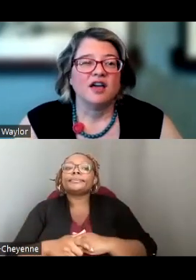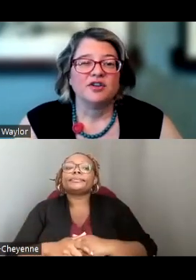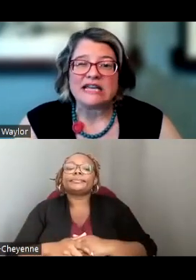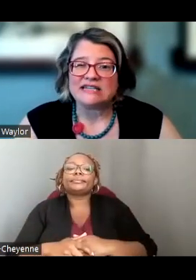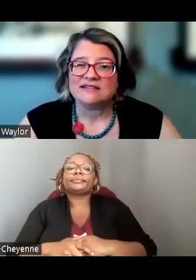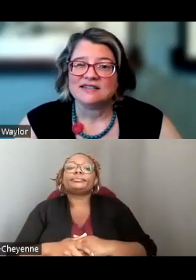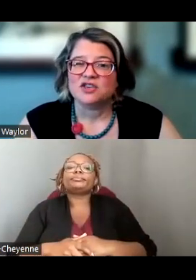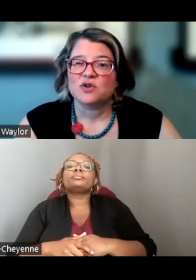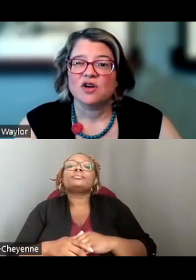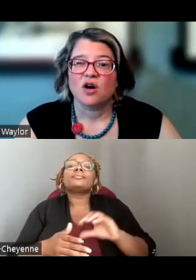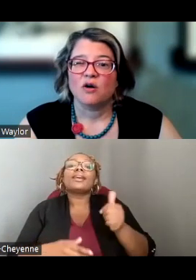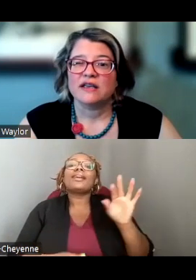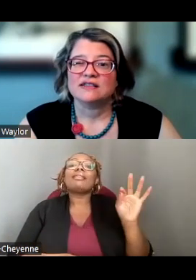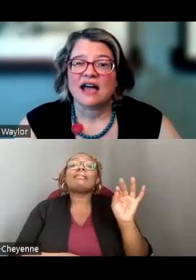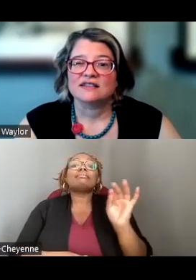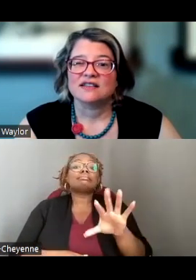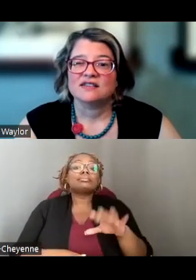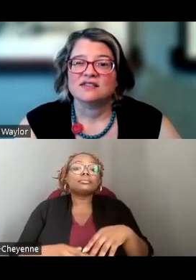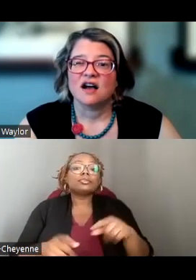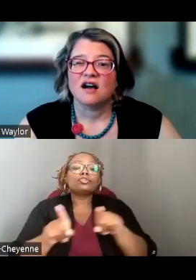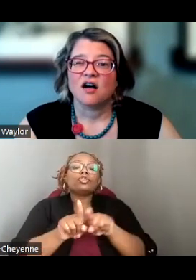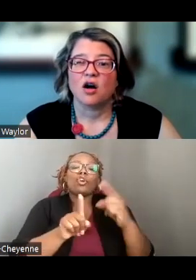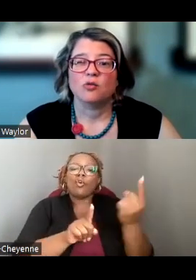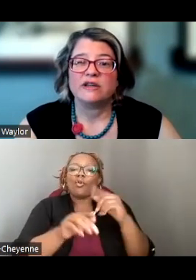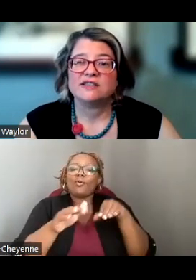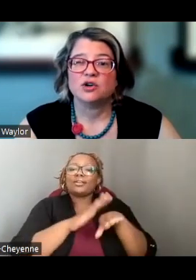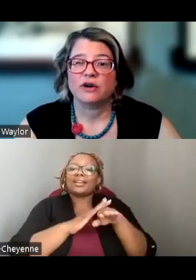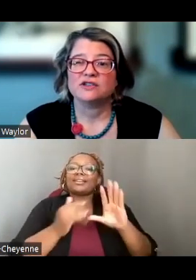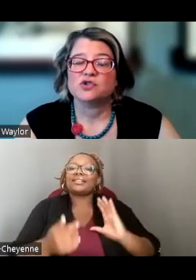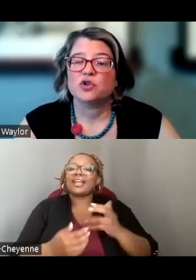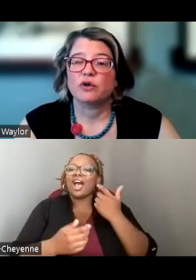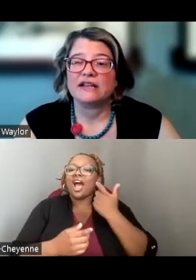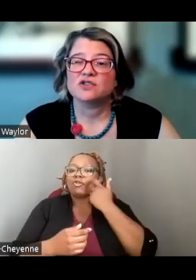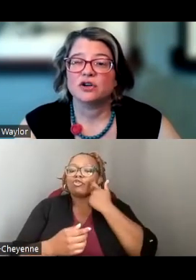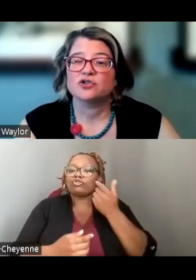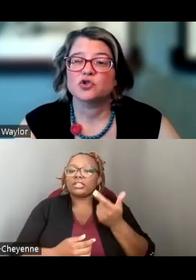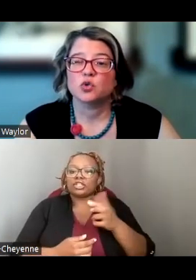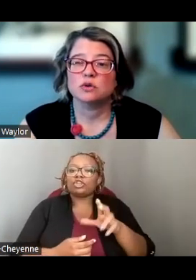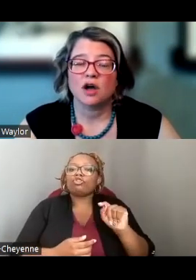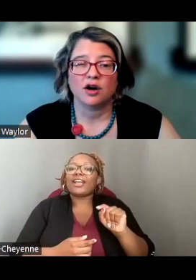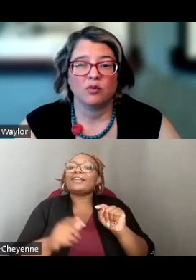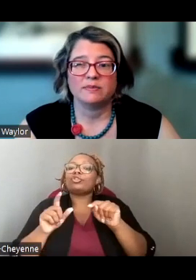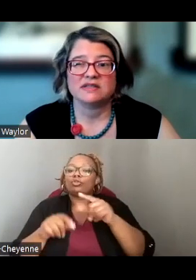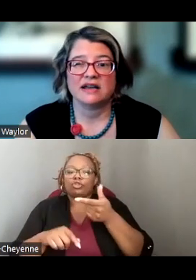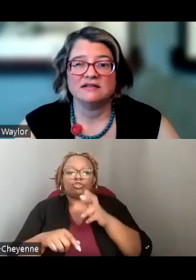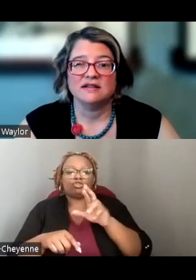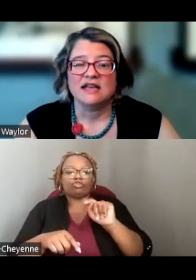ANOTHER HINT IS THAT YOU CAN ALWAYS ACCESS OUR RECENT GRANTS TO THE GRANT SEARCH TOOL ON OUR WEBSITE.